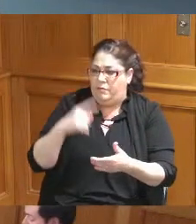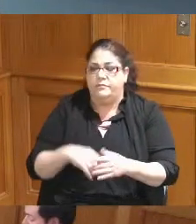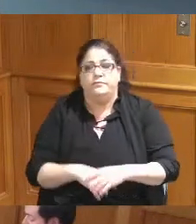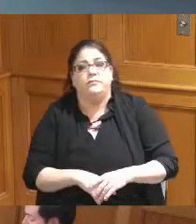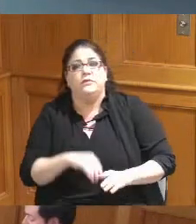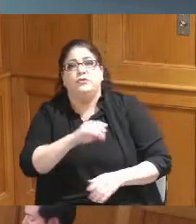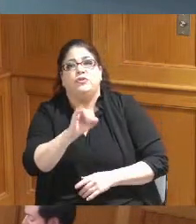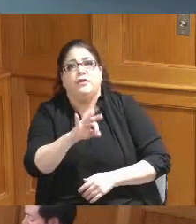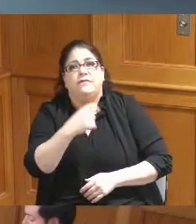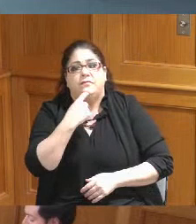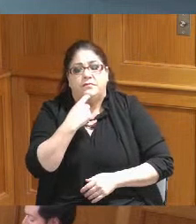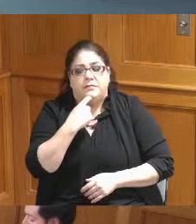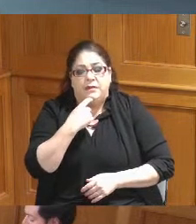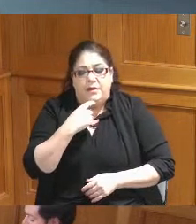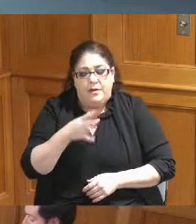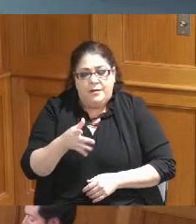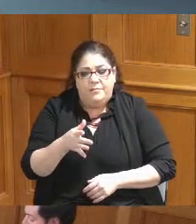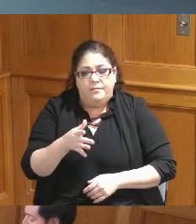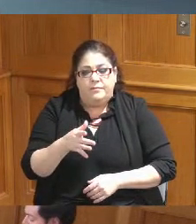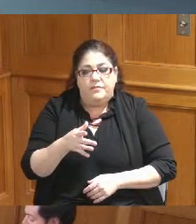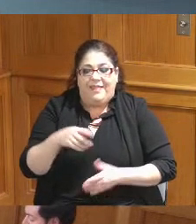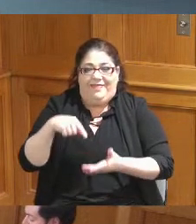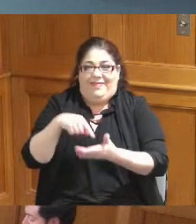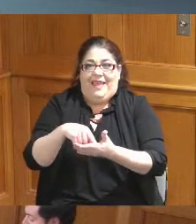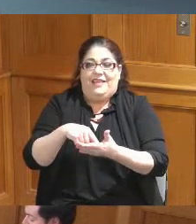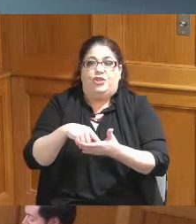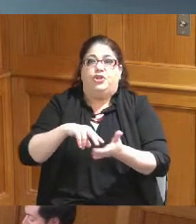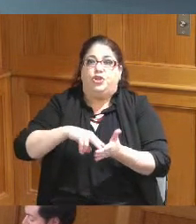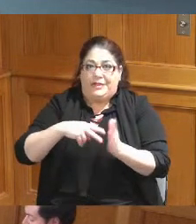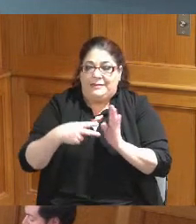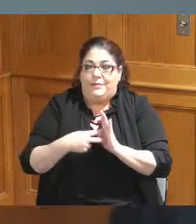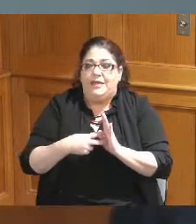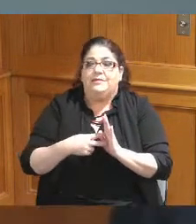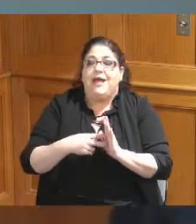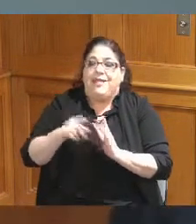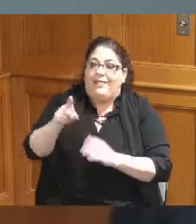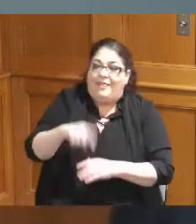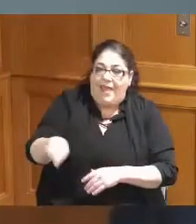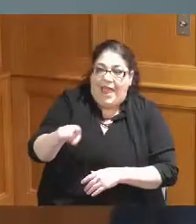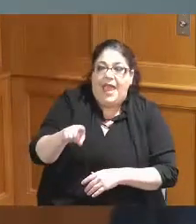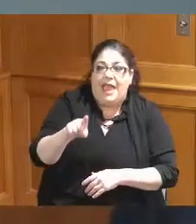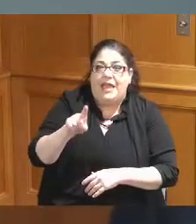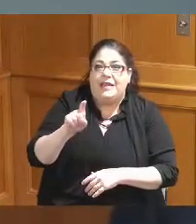indicating that the the need for an operational review to help the tax labor Review Committee do